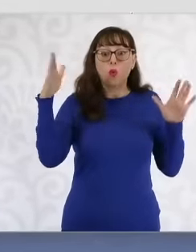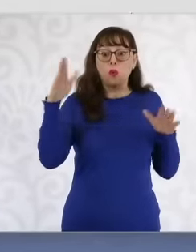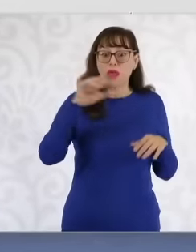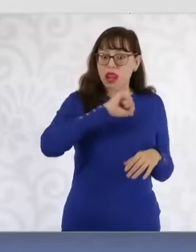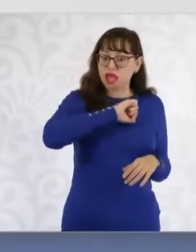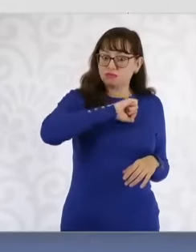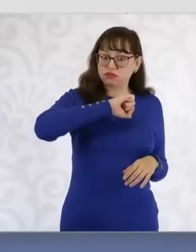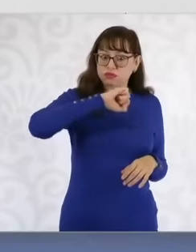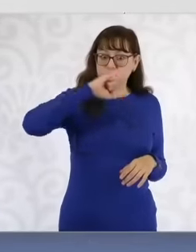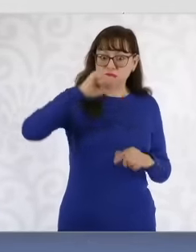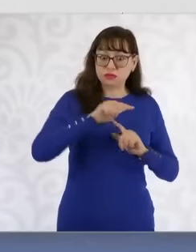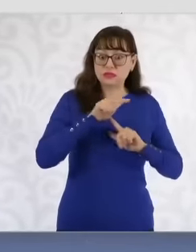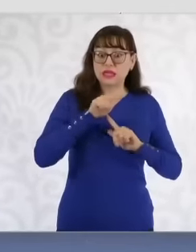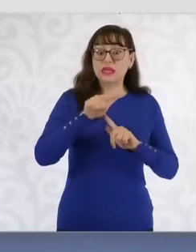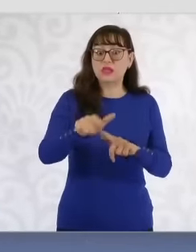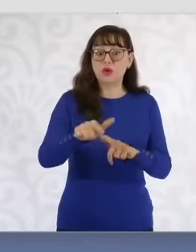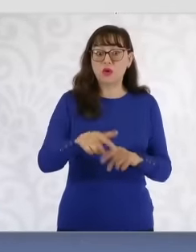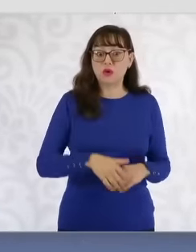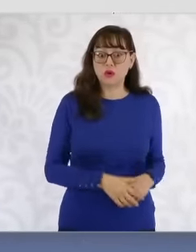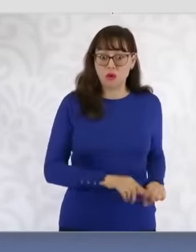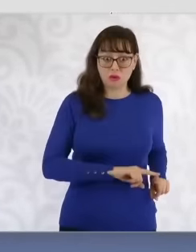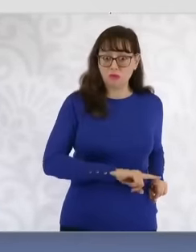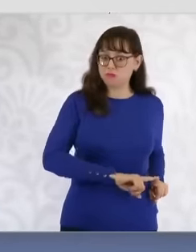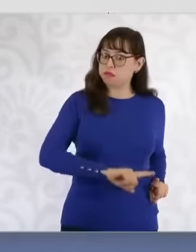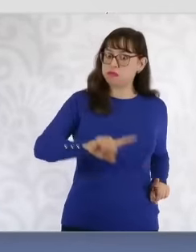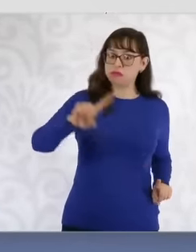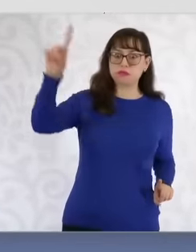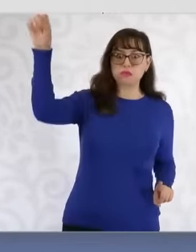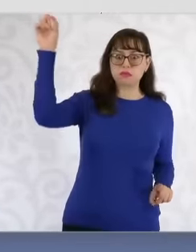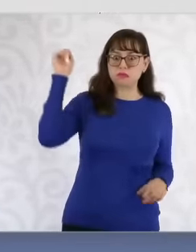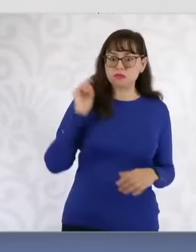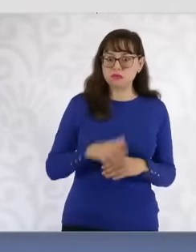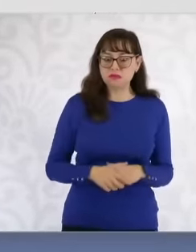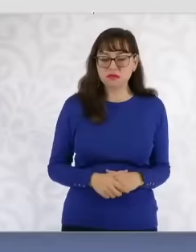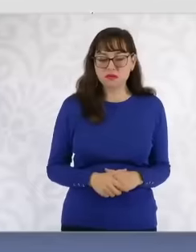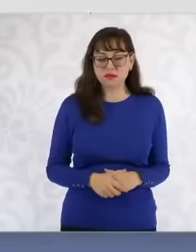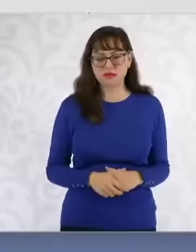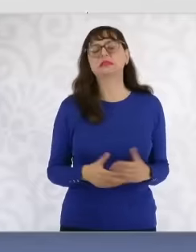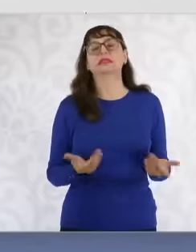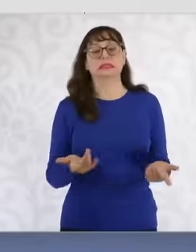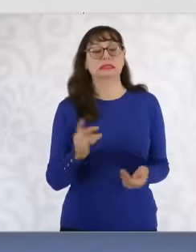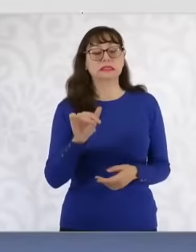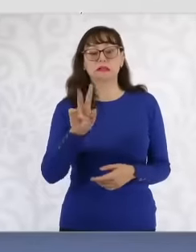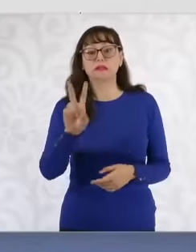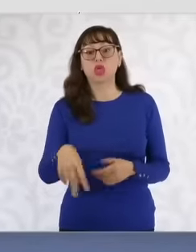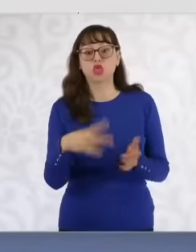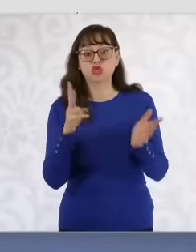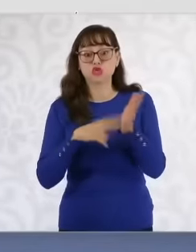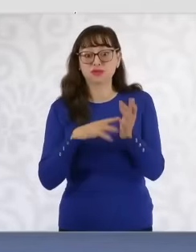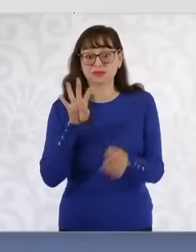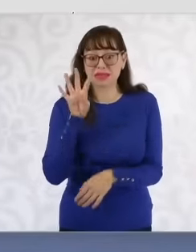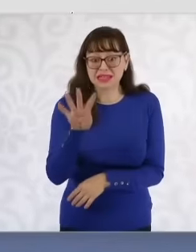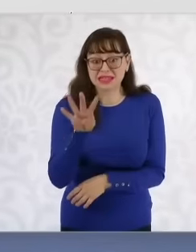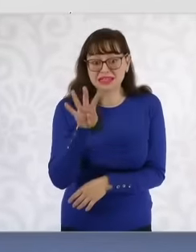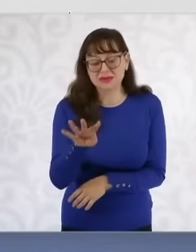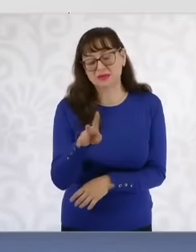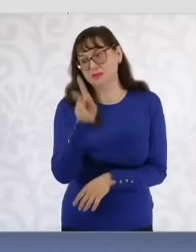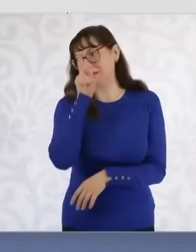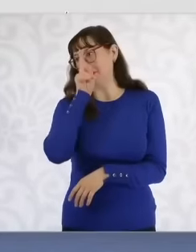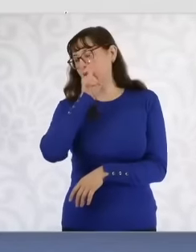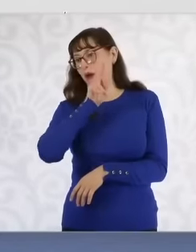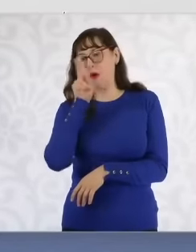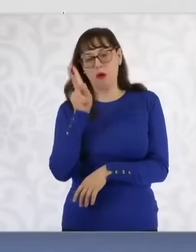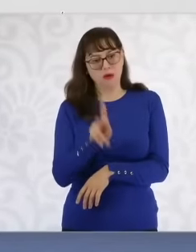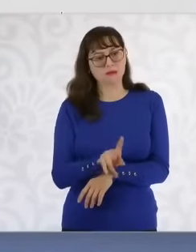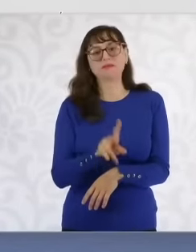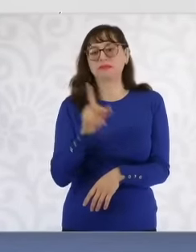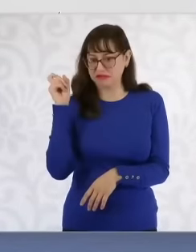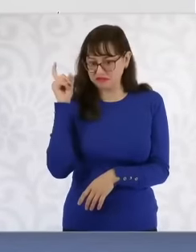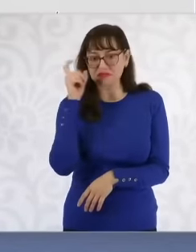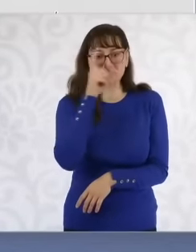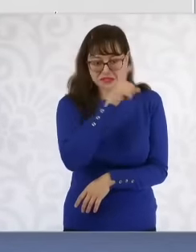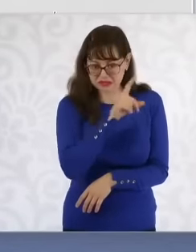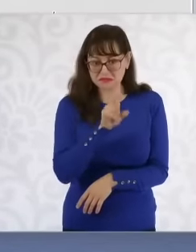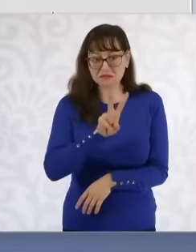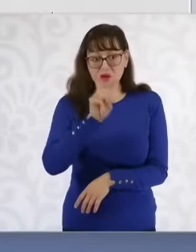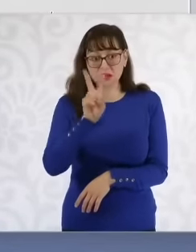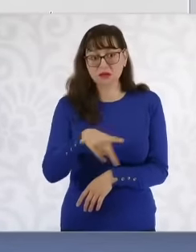difficult year in fact the highest number It is one of the months of 2019 but then there is a